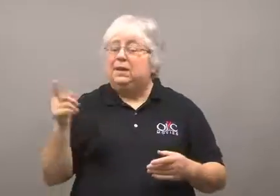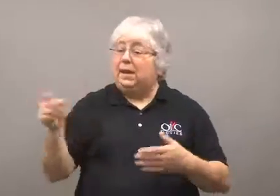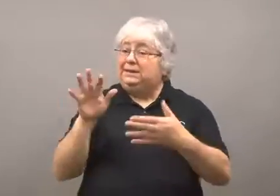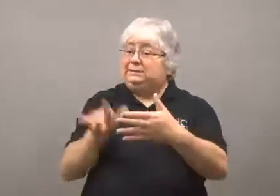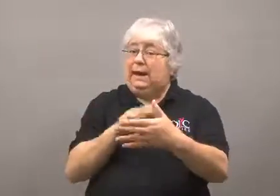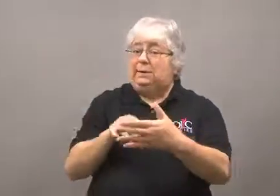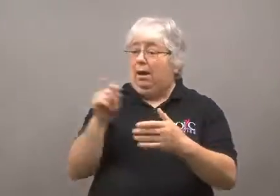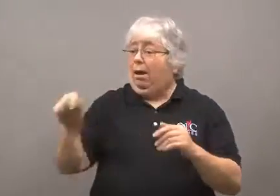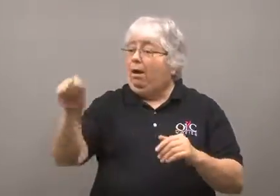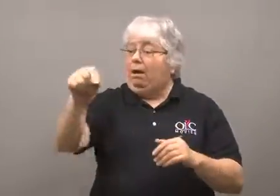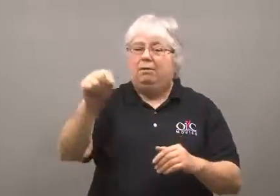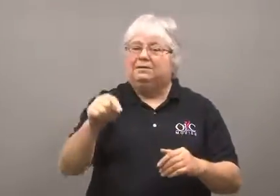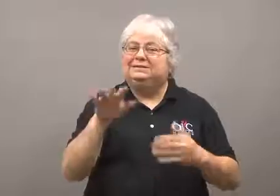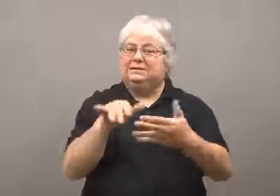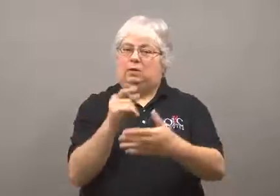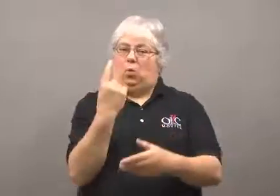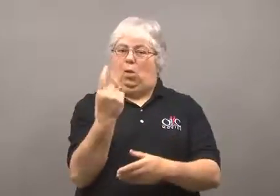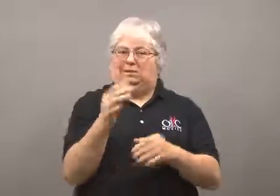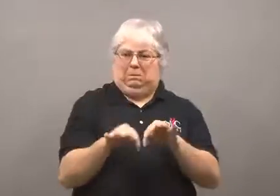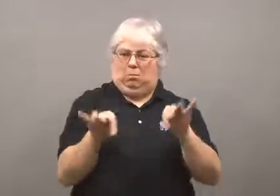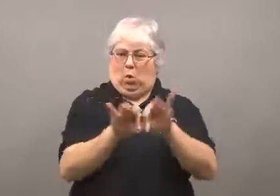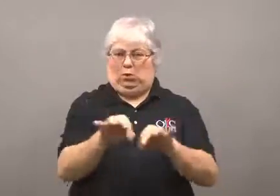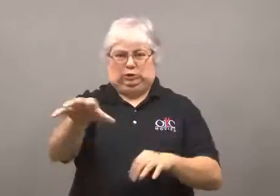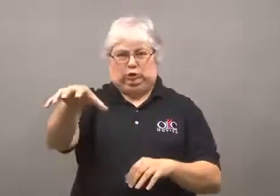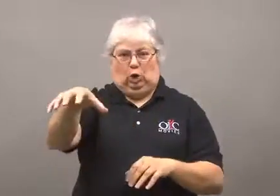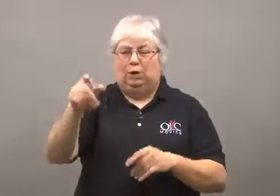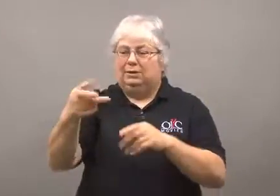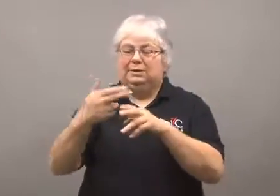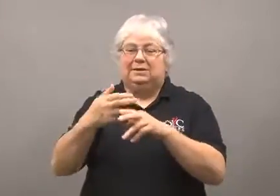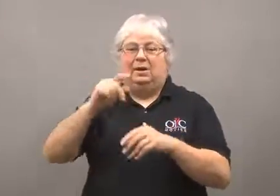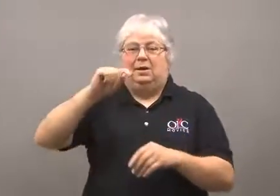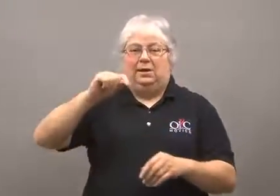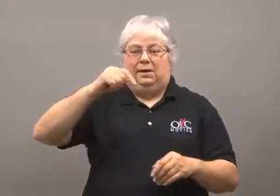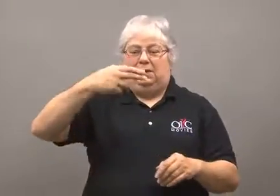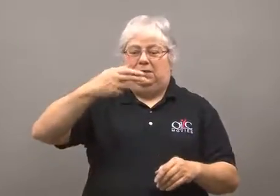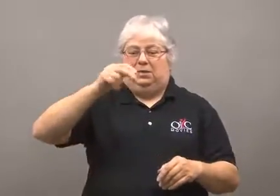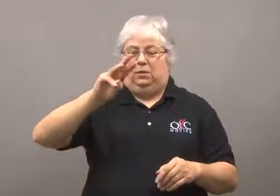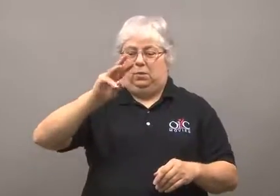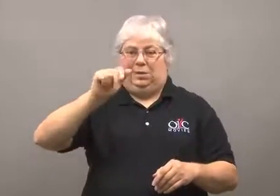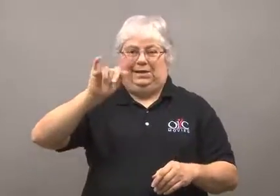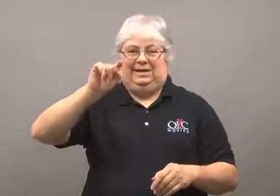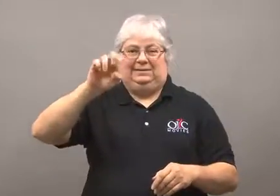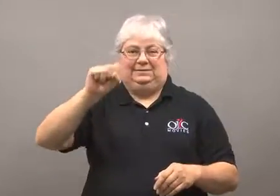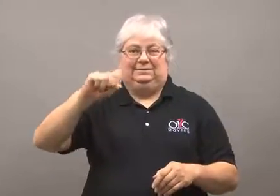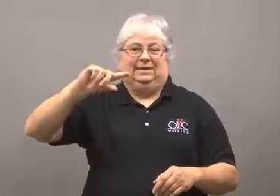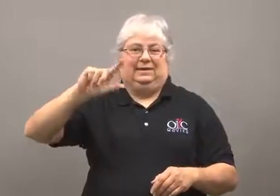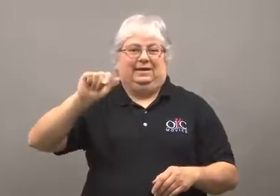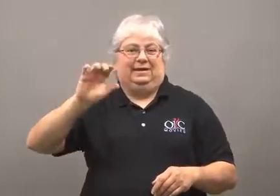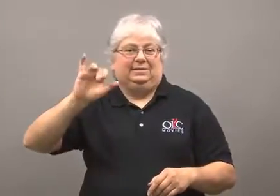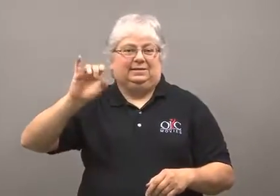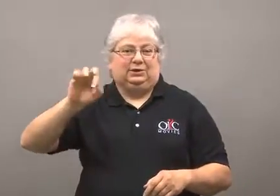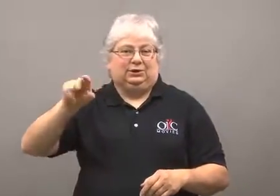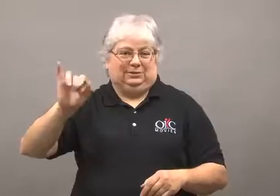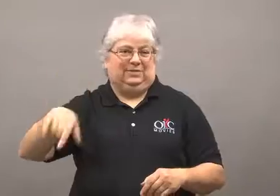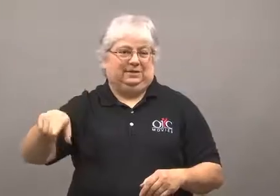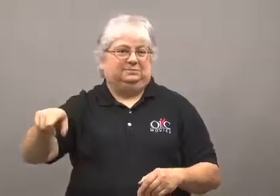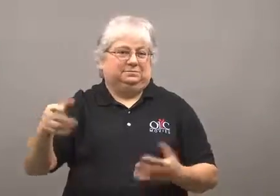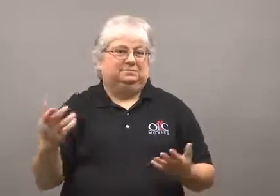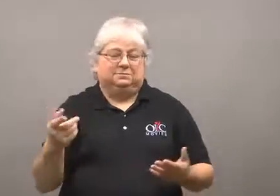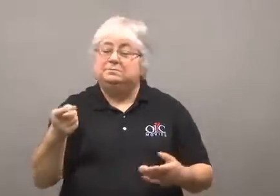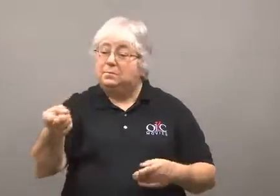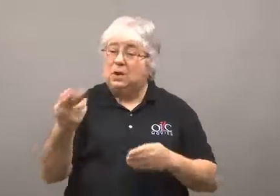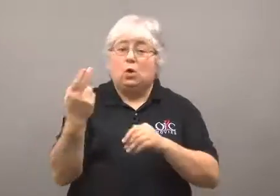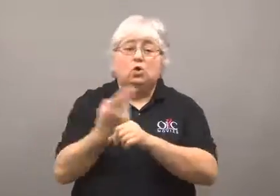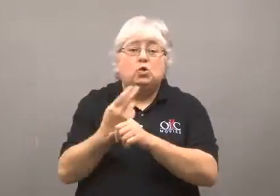This team studied one important glacier, the Thwaites.